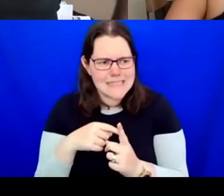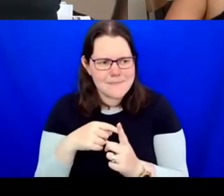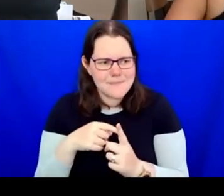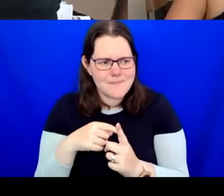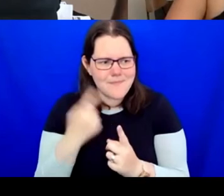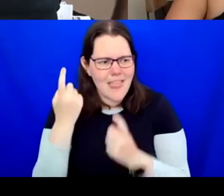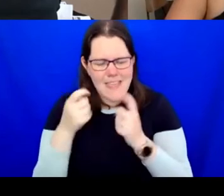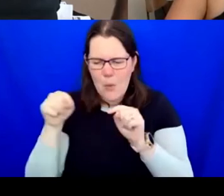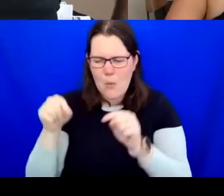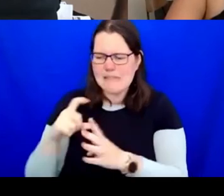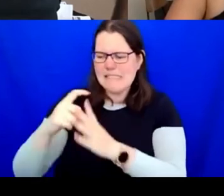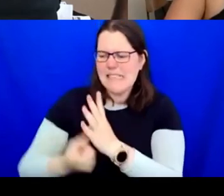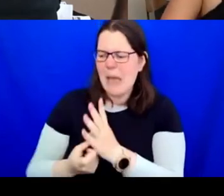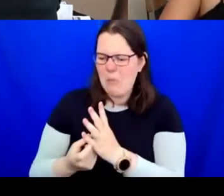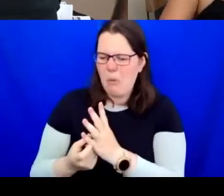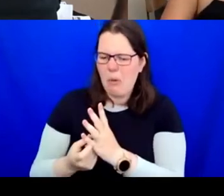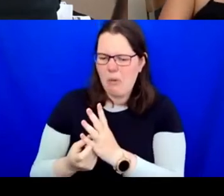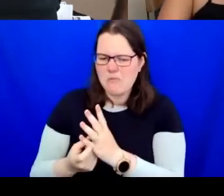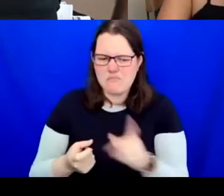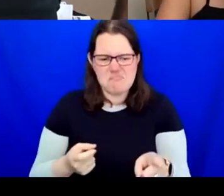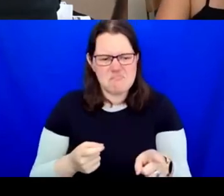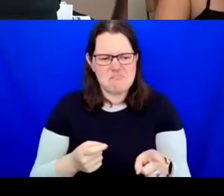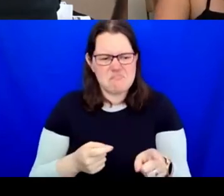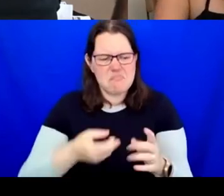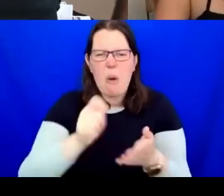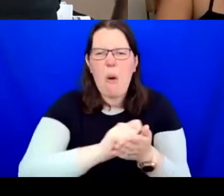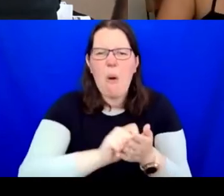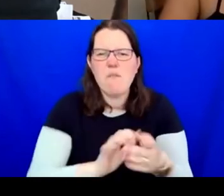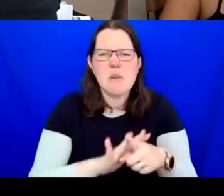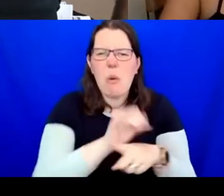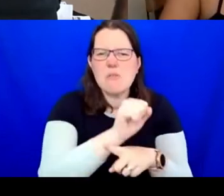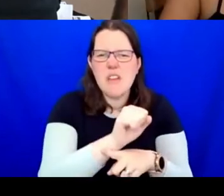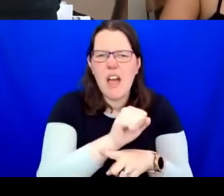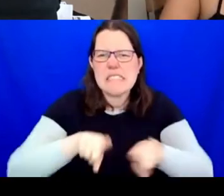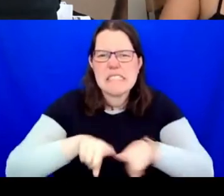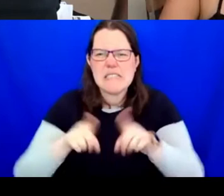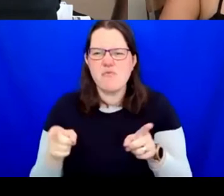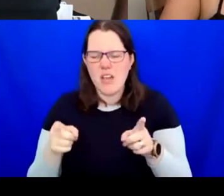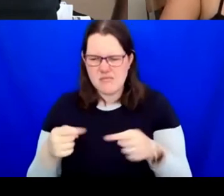what do I have invested in staying in that organisation if I'm not welcomed or if I'm not